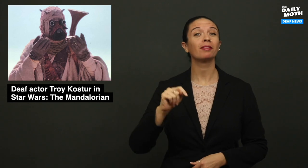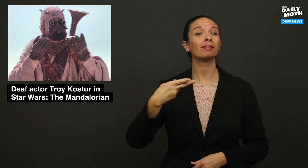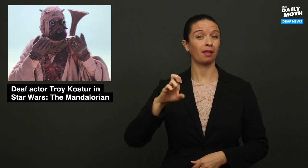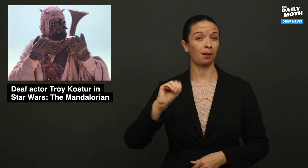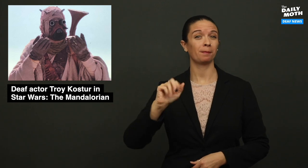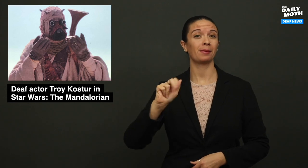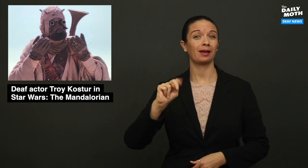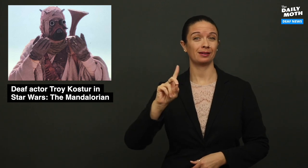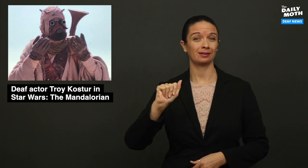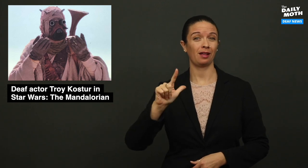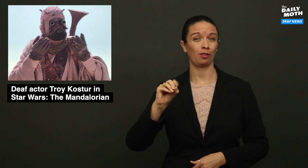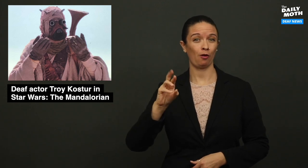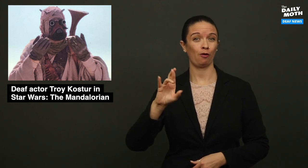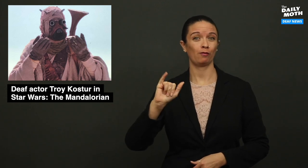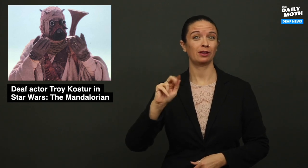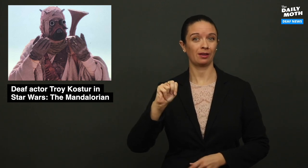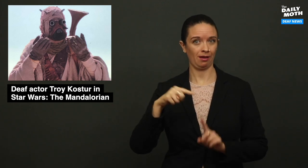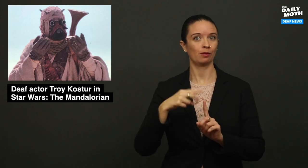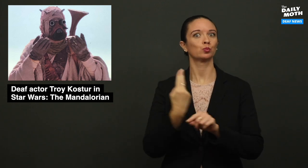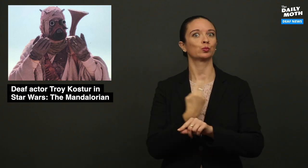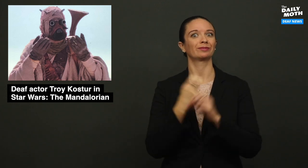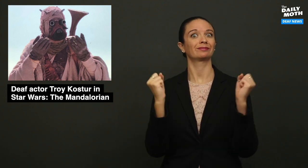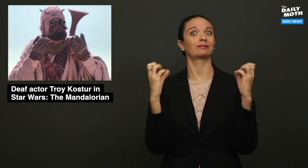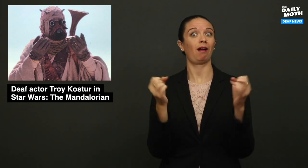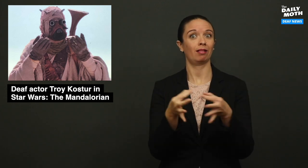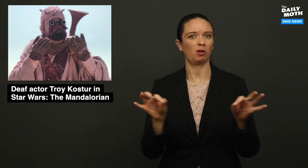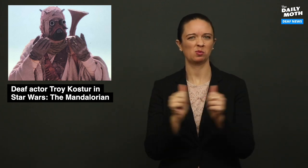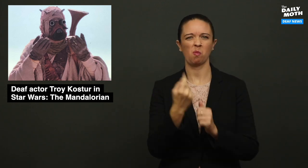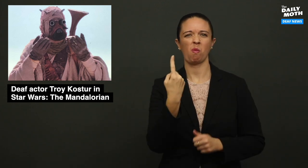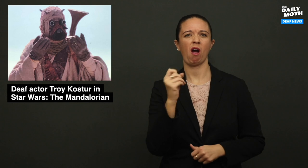The Mandalorian used sign language with one of